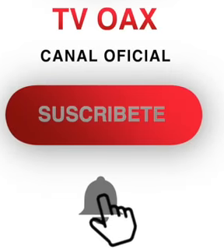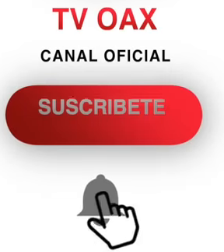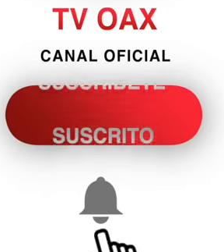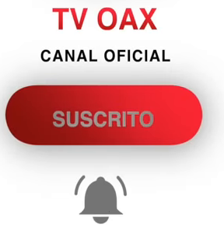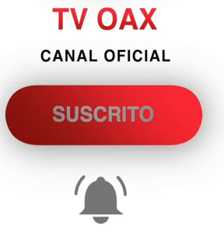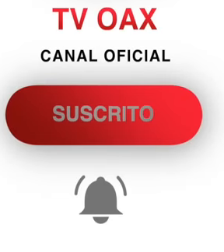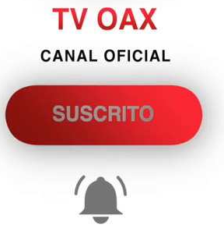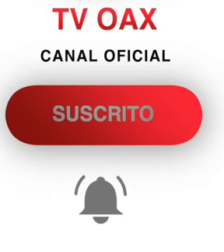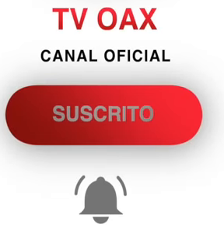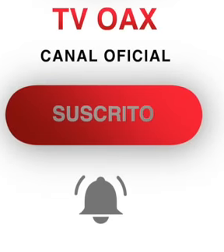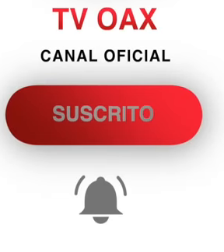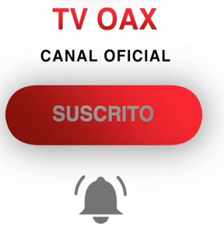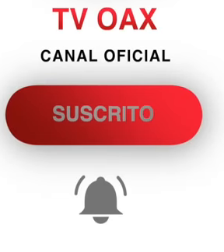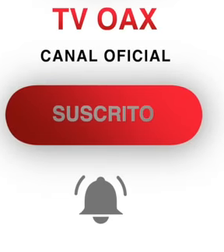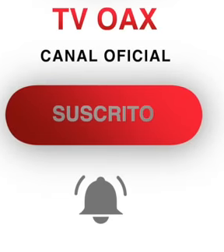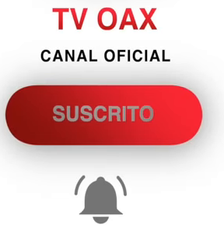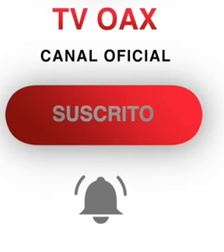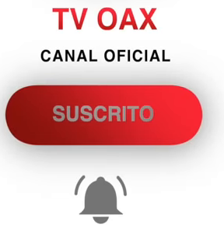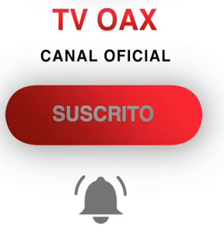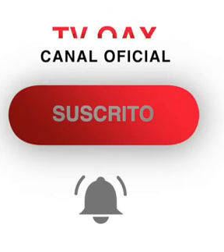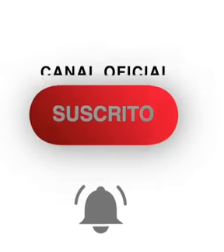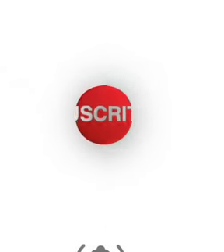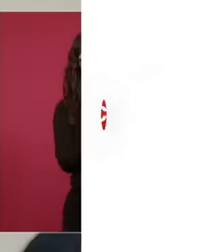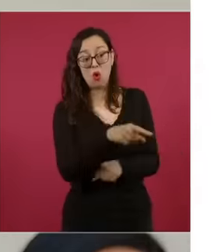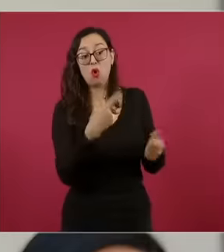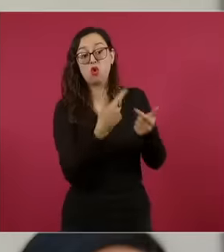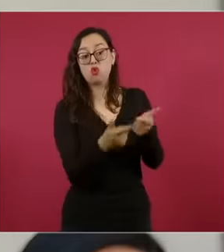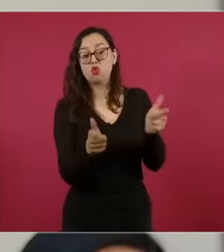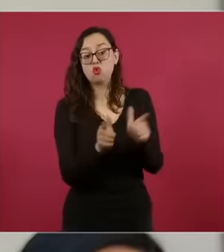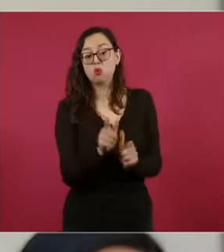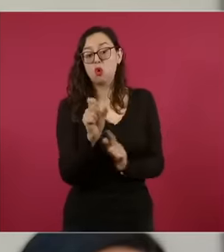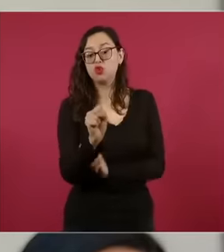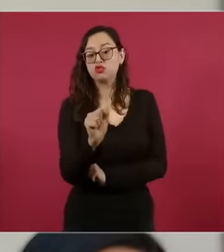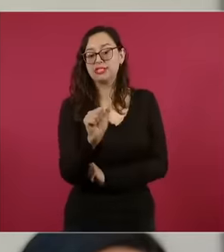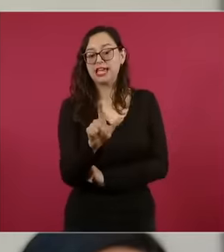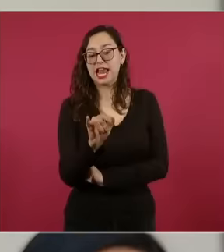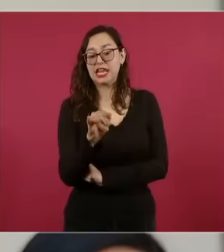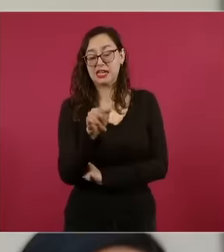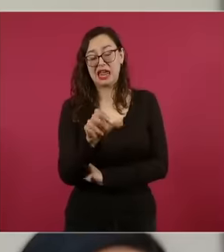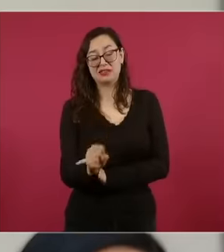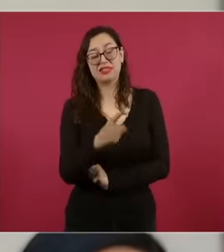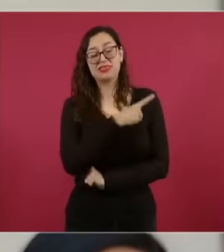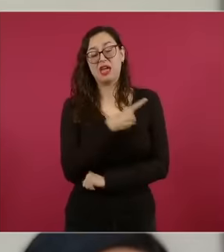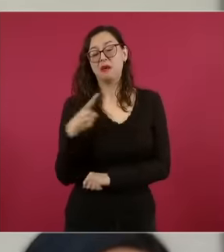million pesos. One of these files is one of that amount of money. He is in the